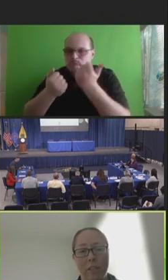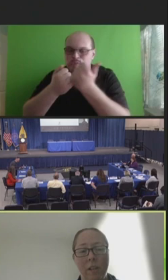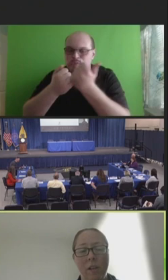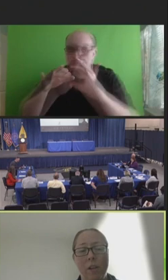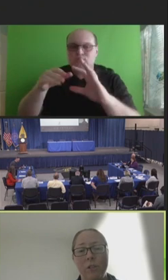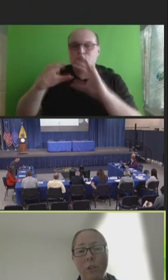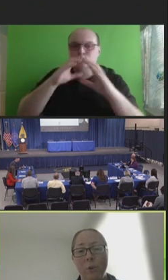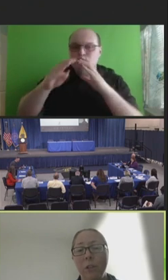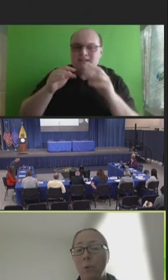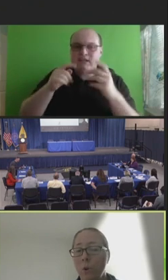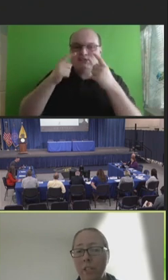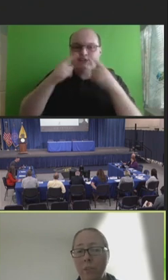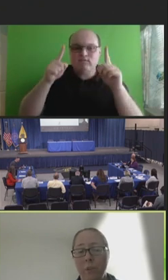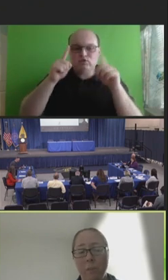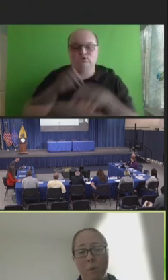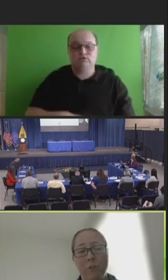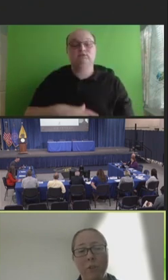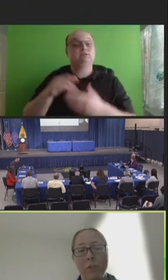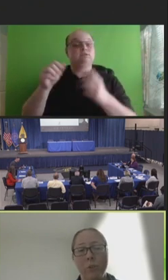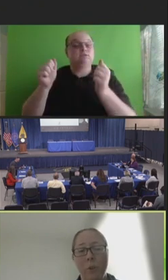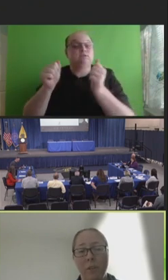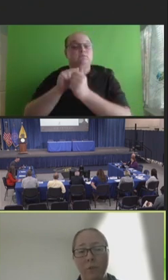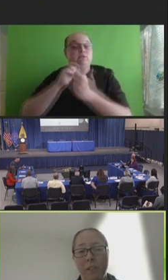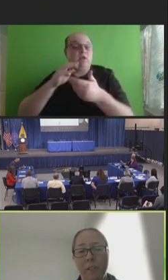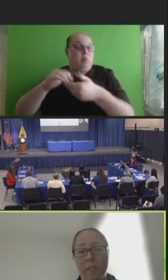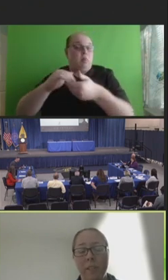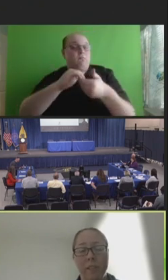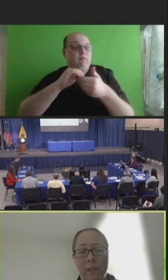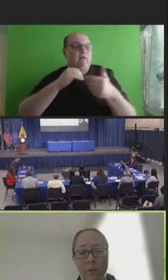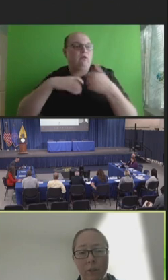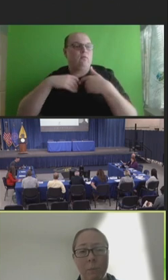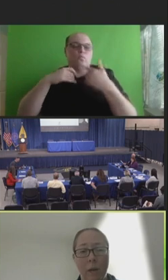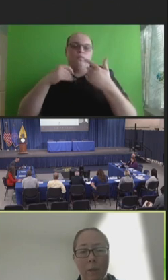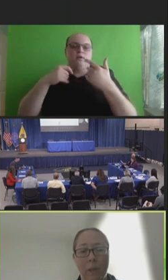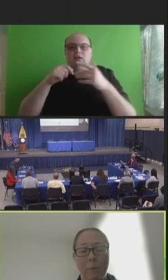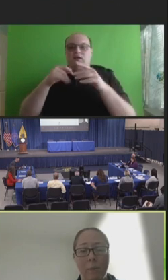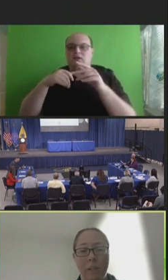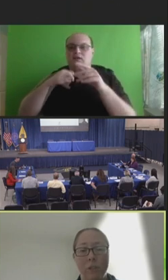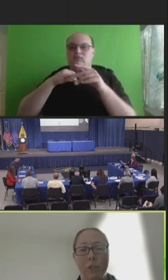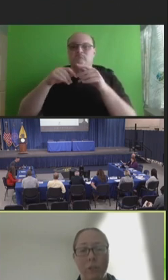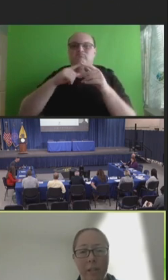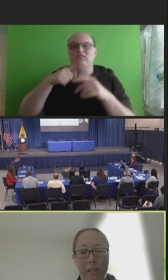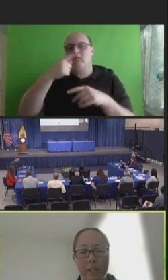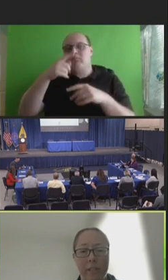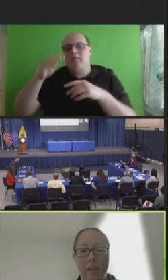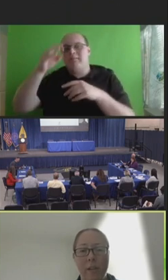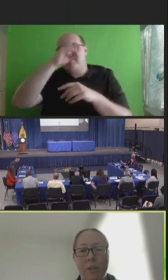So, in coordination with our partners, we have fielded several public opinion surveys